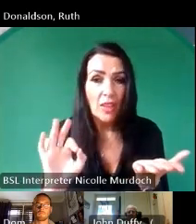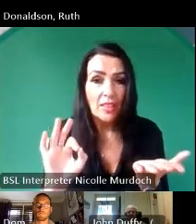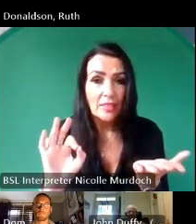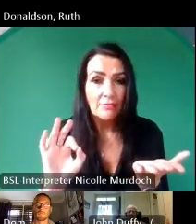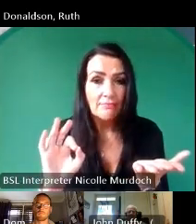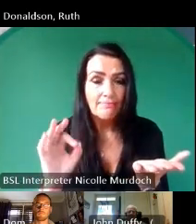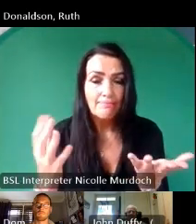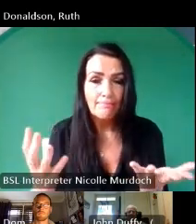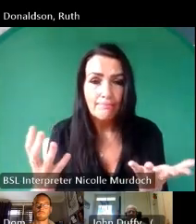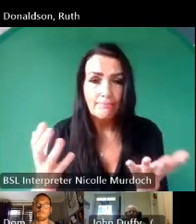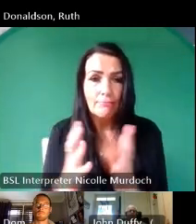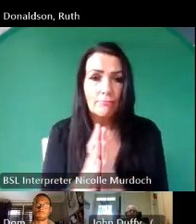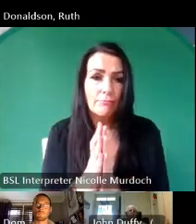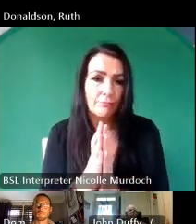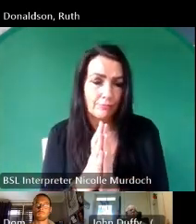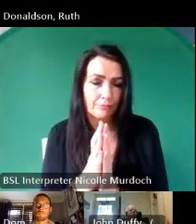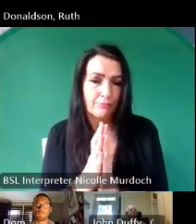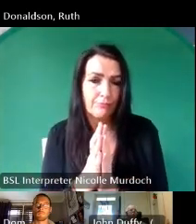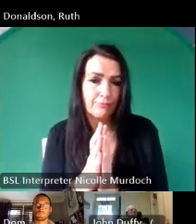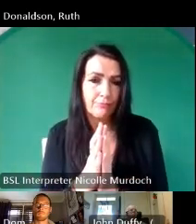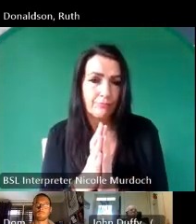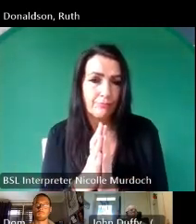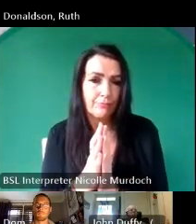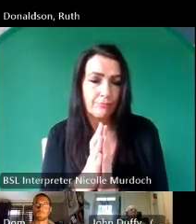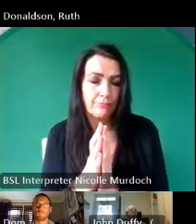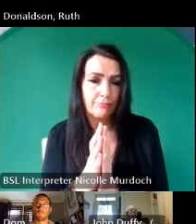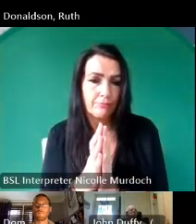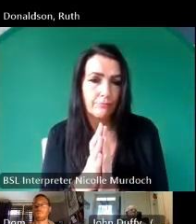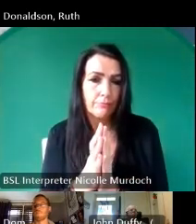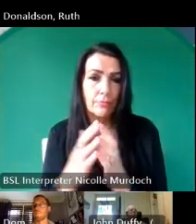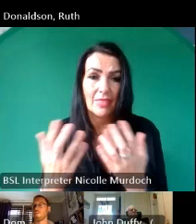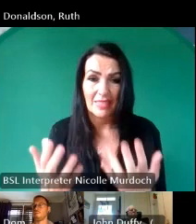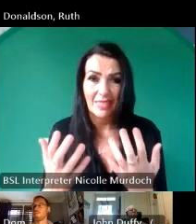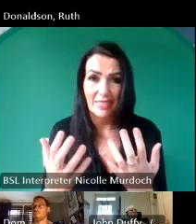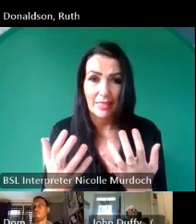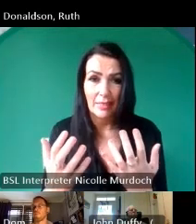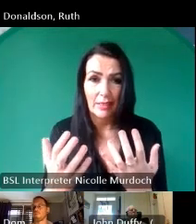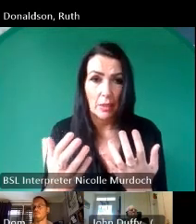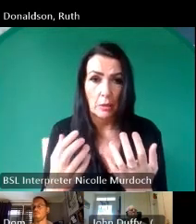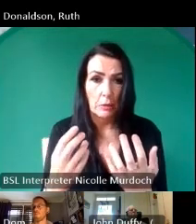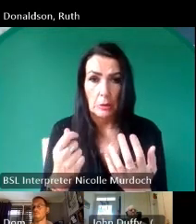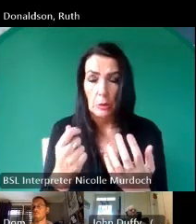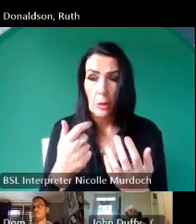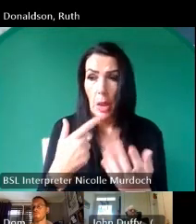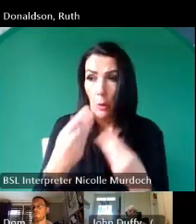so we are at an agen when soon is going to be forgotten and I think it's so important